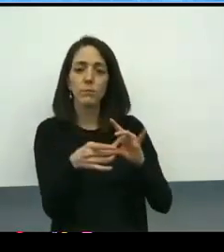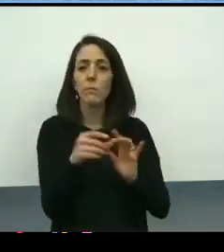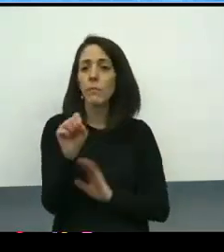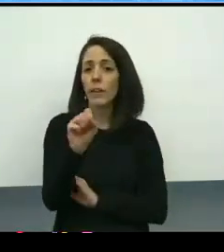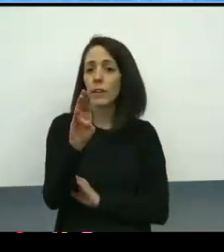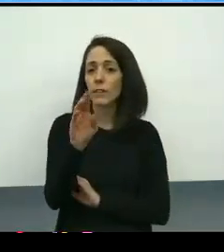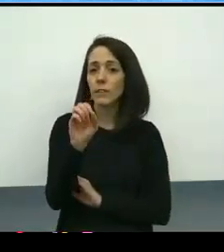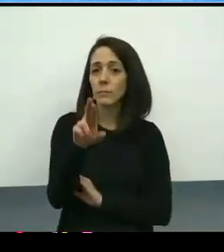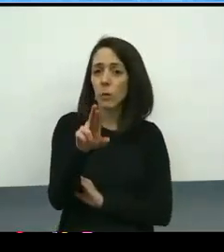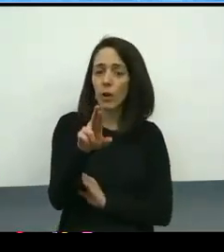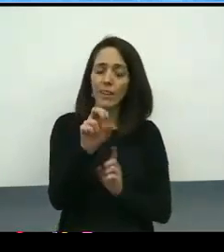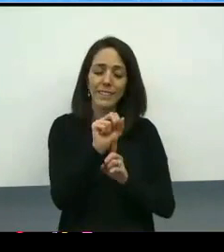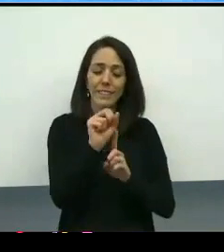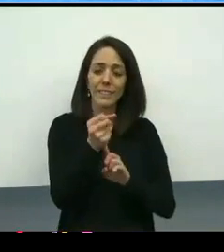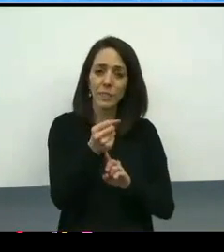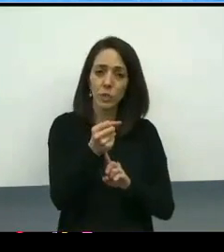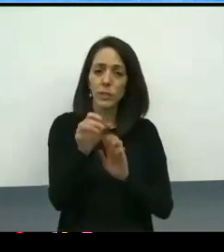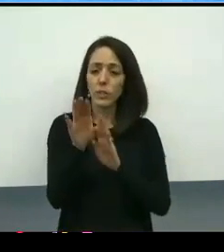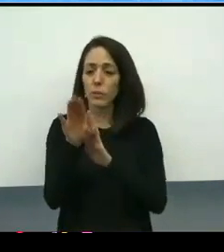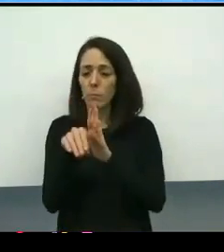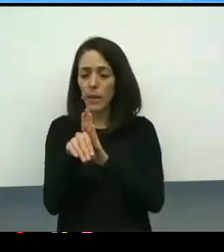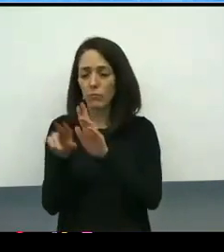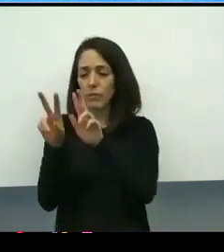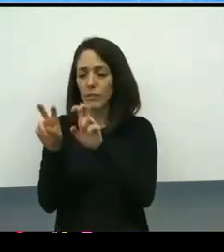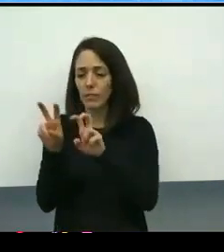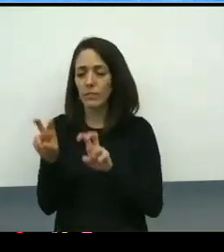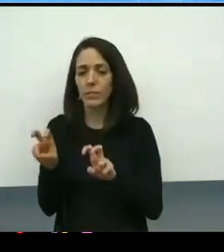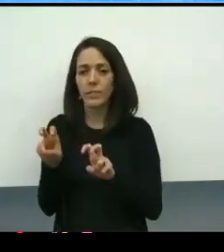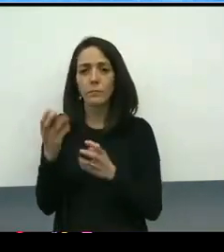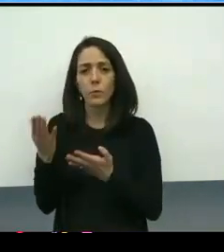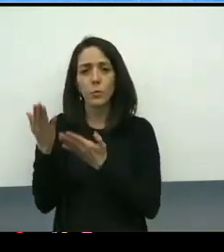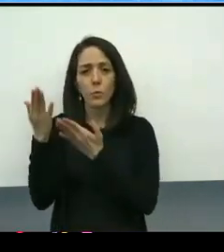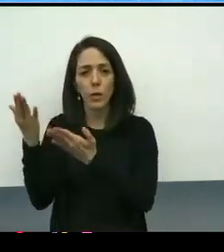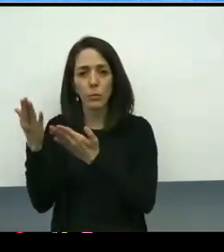for Situation, Background, Assessment, and Recommendation.